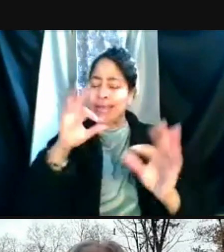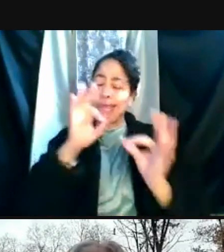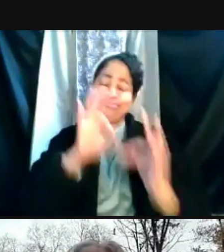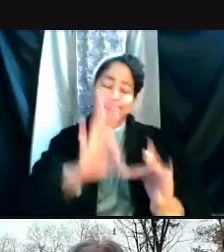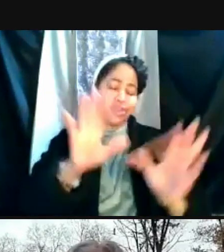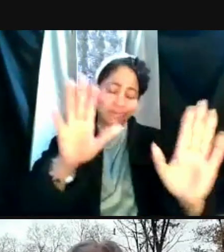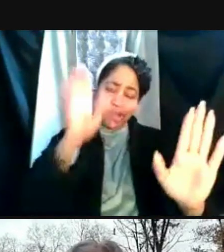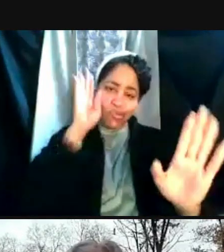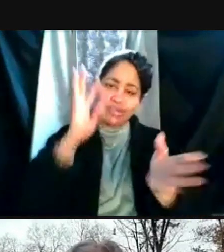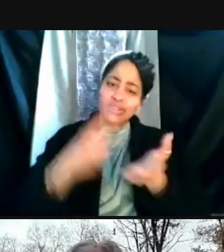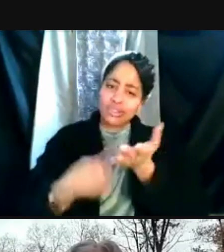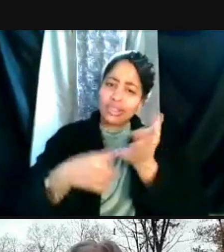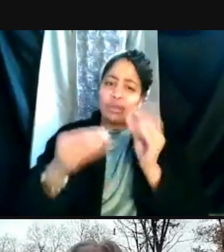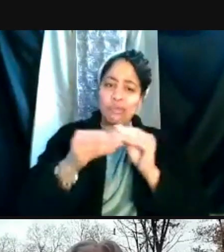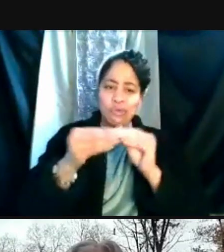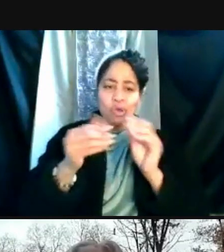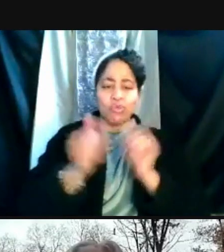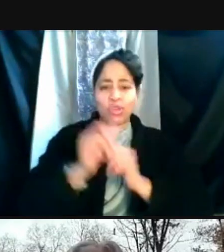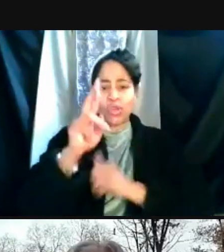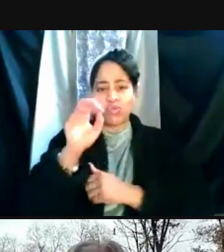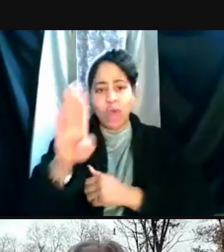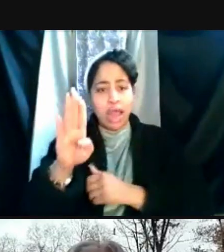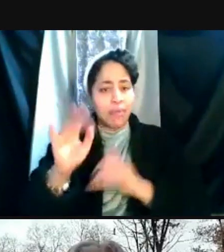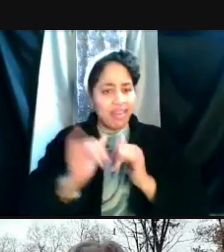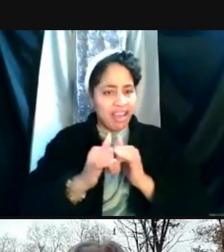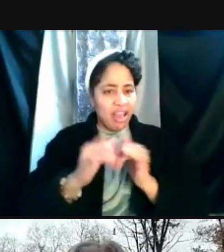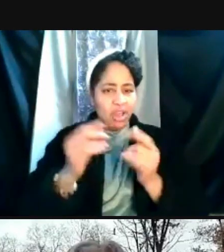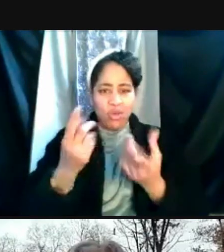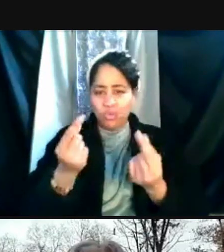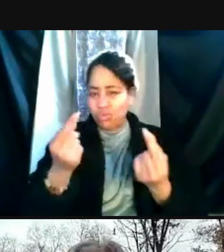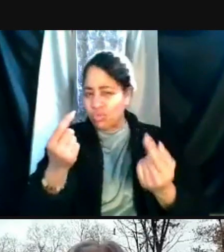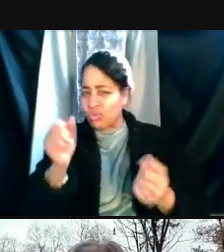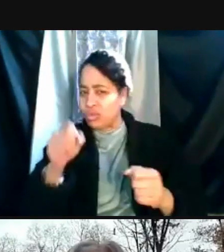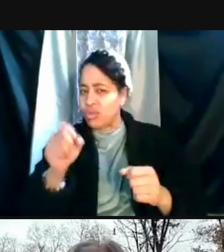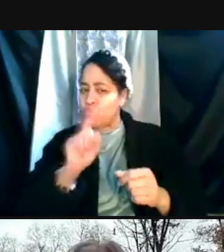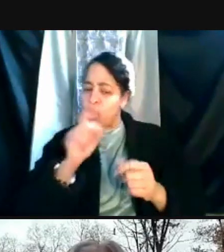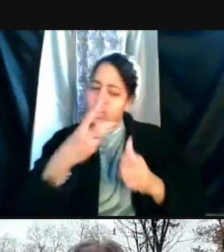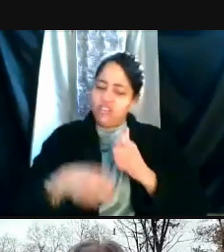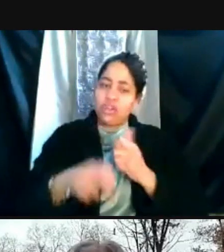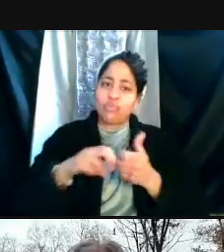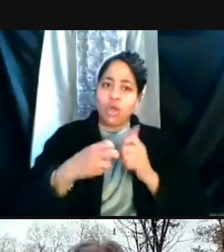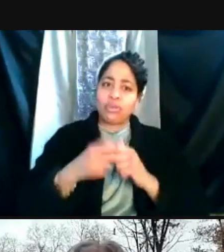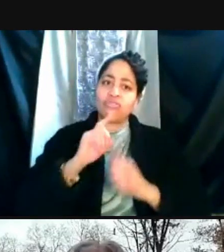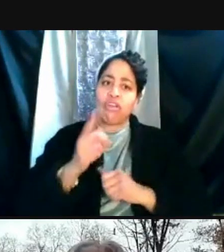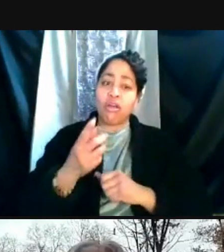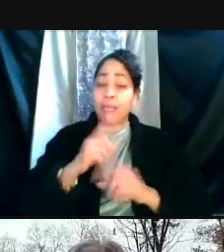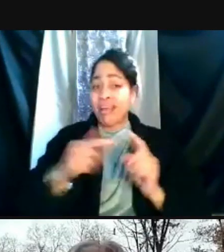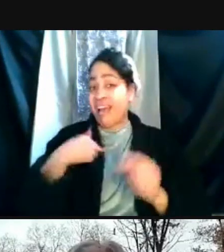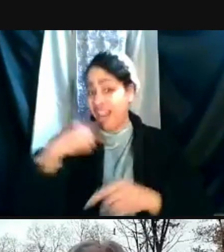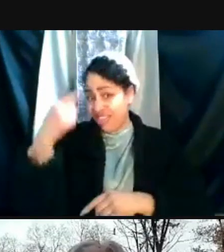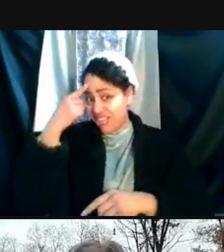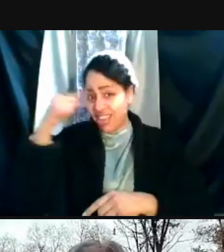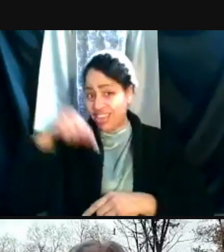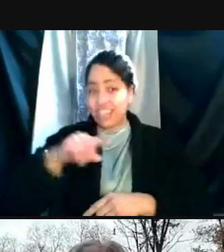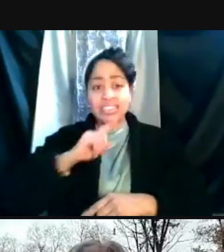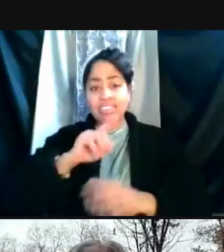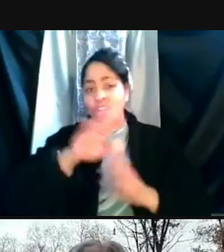that a little bit with with Rob in terms of where some of the difficulties are, but I think this is all good news,